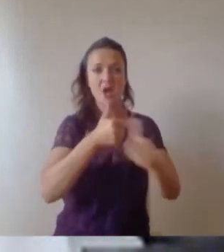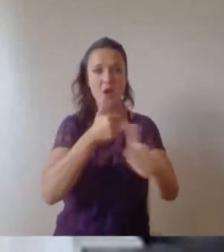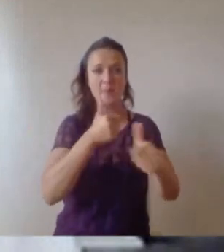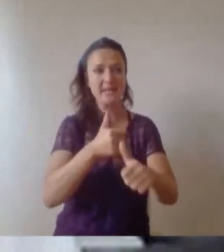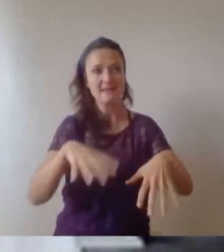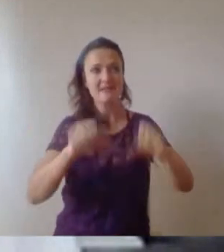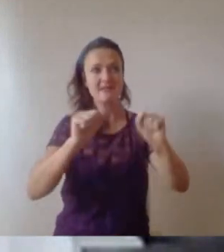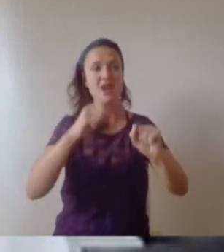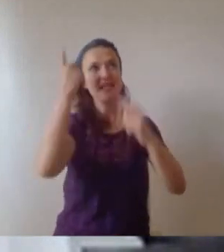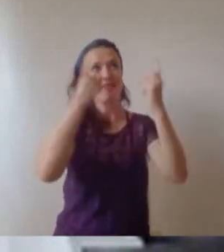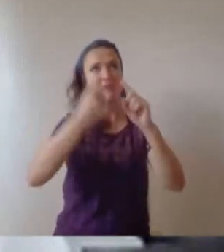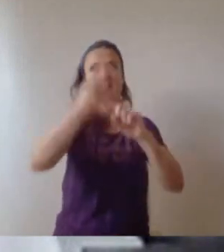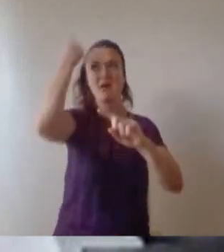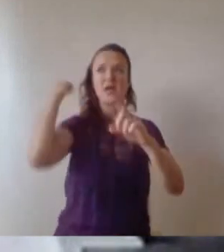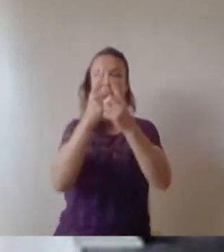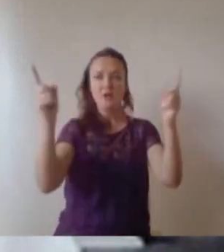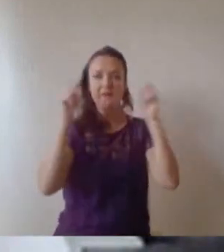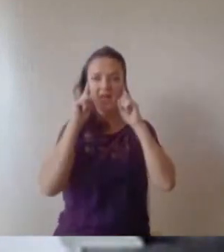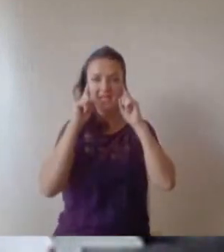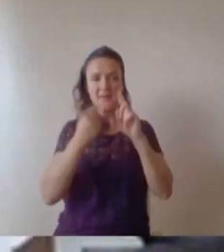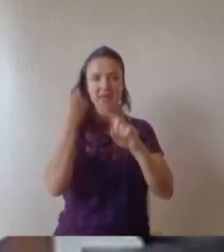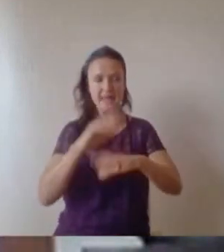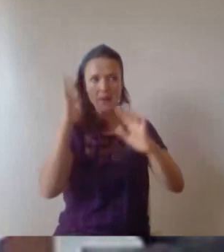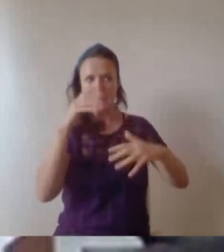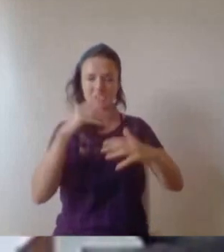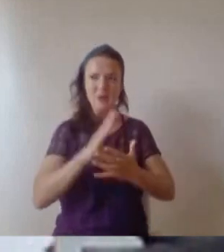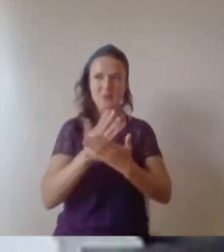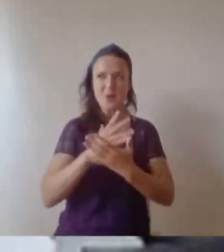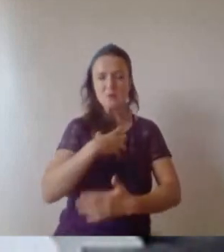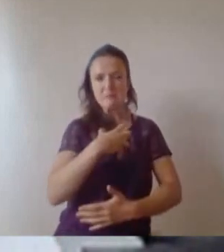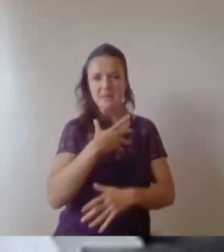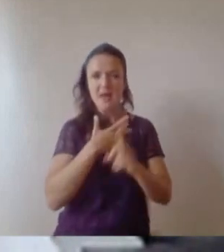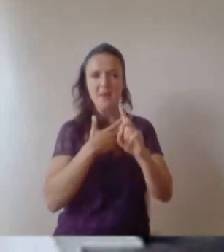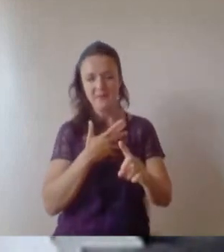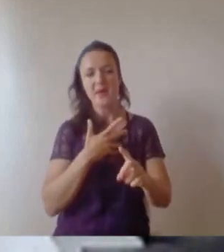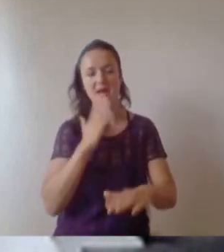be good at calculated risk, your engineers you'll be very good at that. Cherish the friends you've made here.